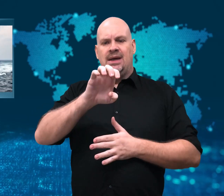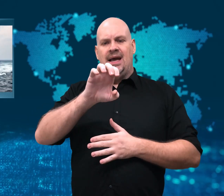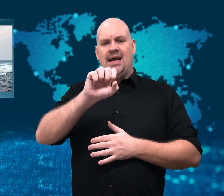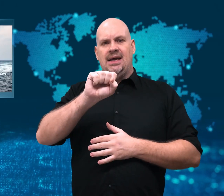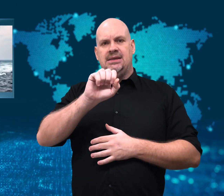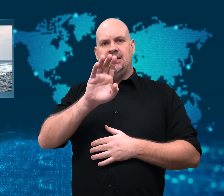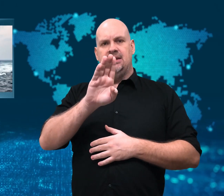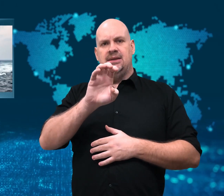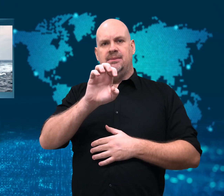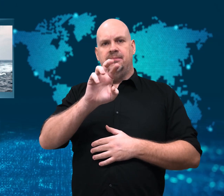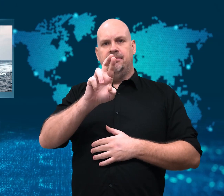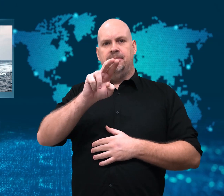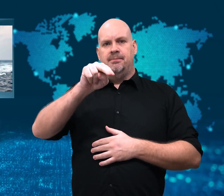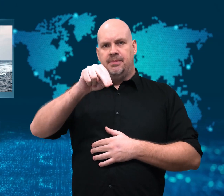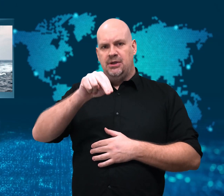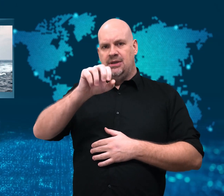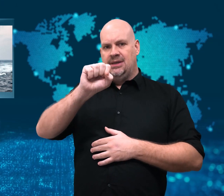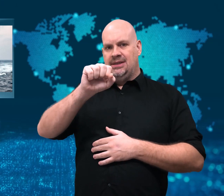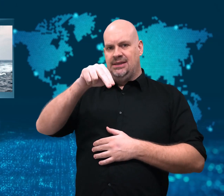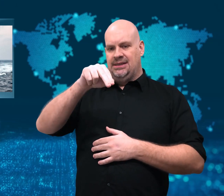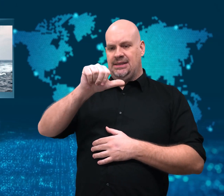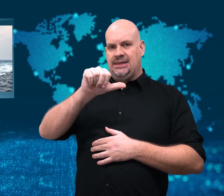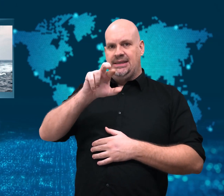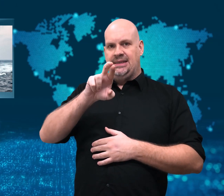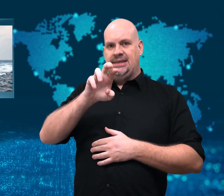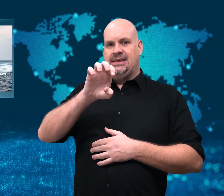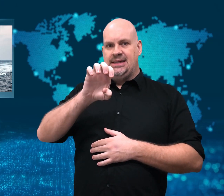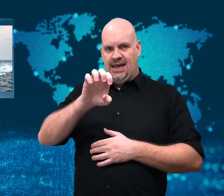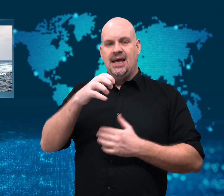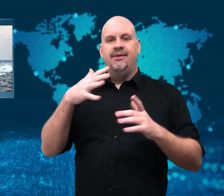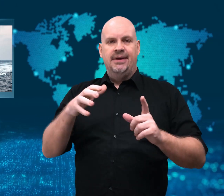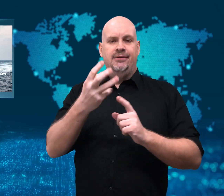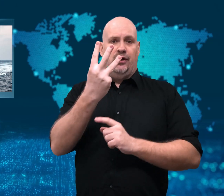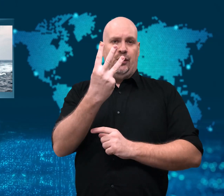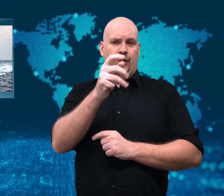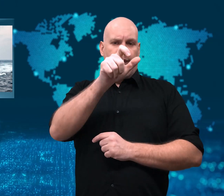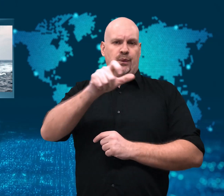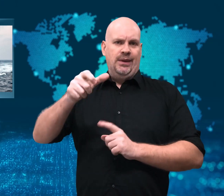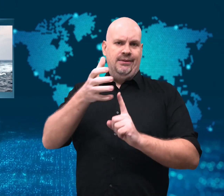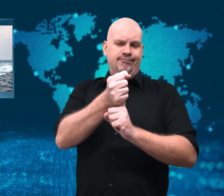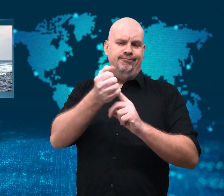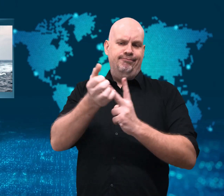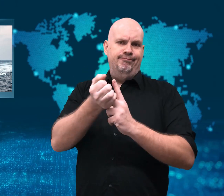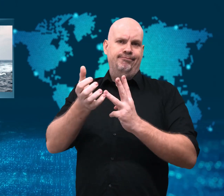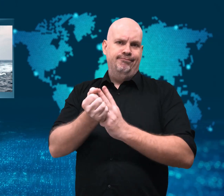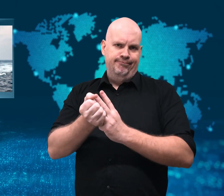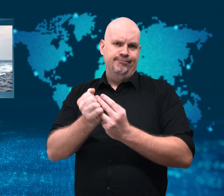has detained the three uninjured men for six weeks.